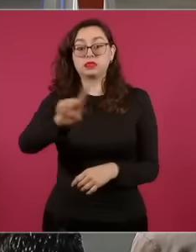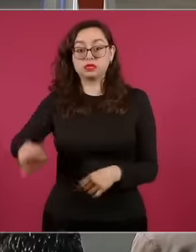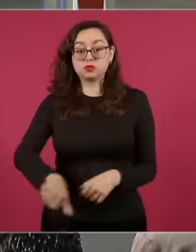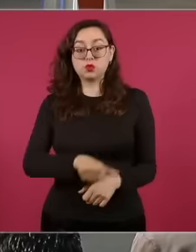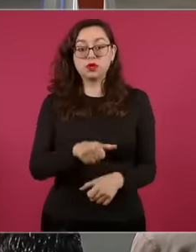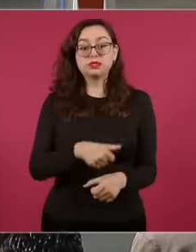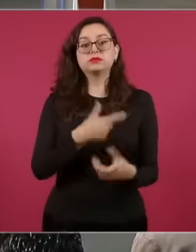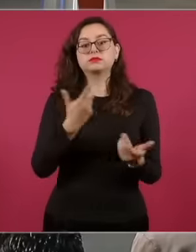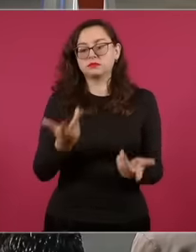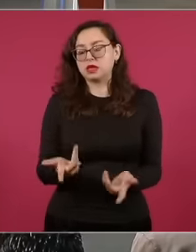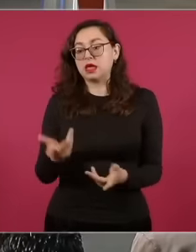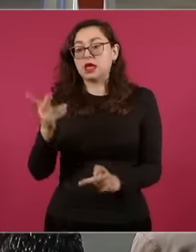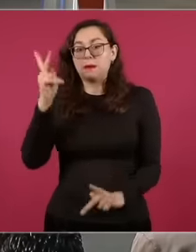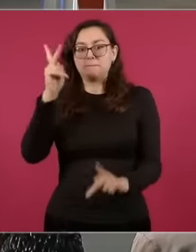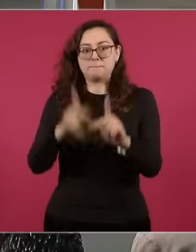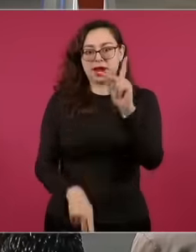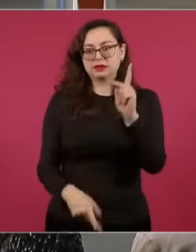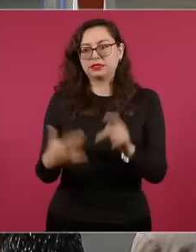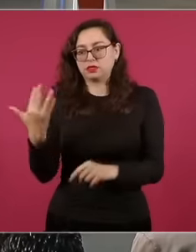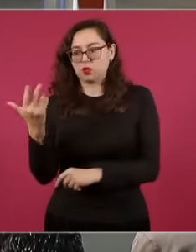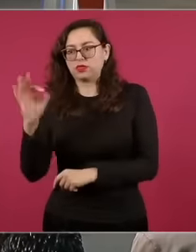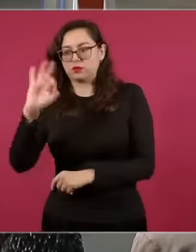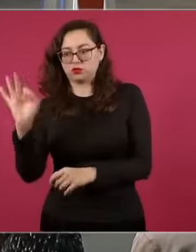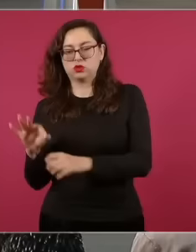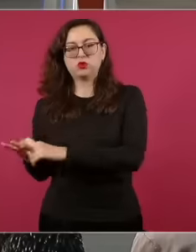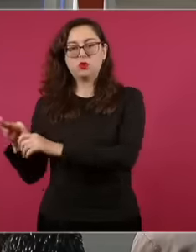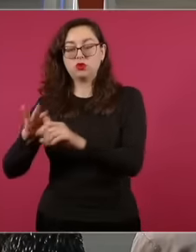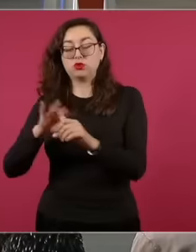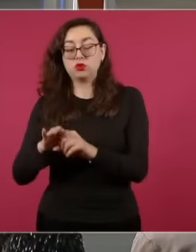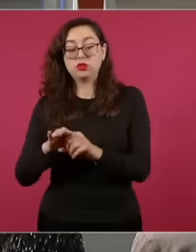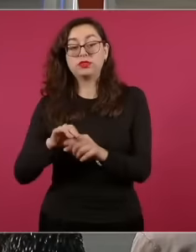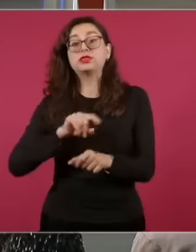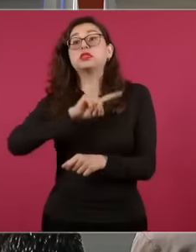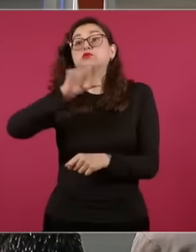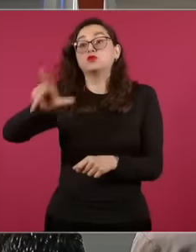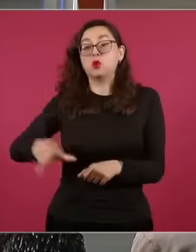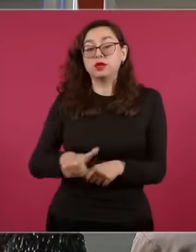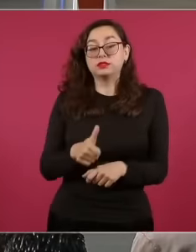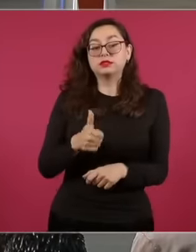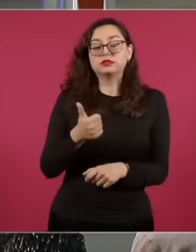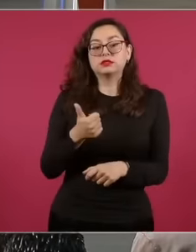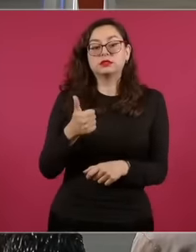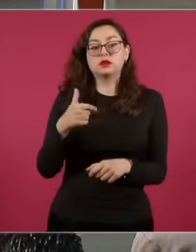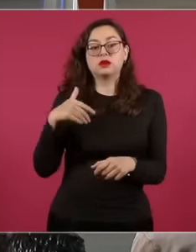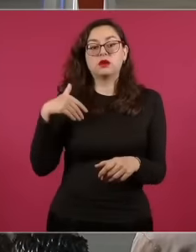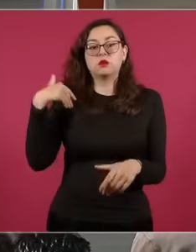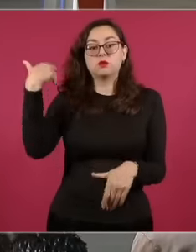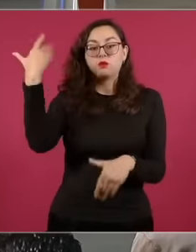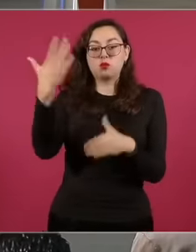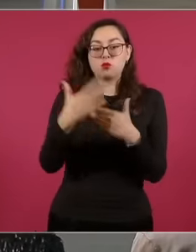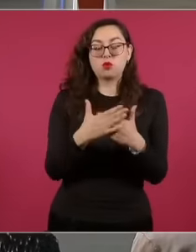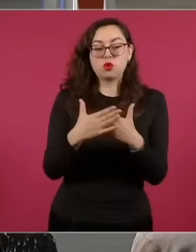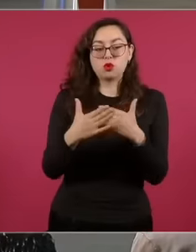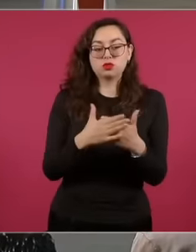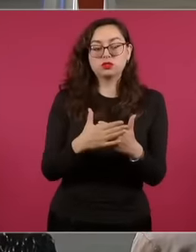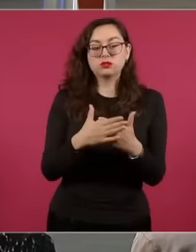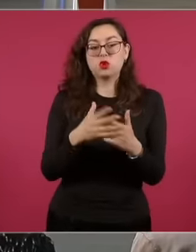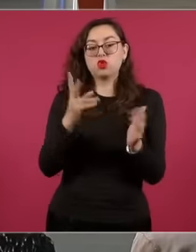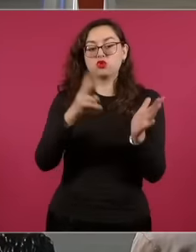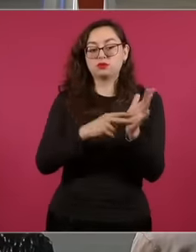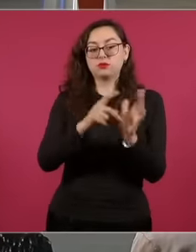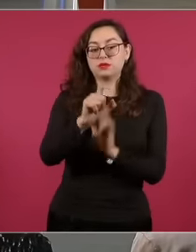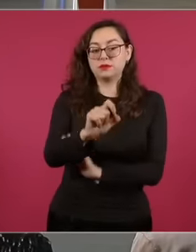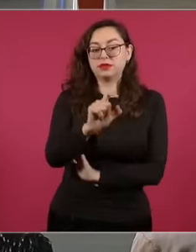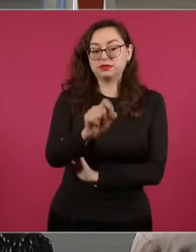half of judges and magistrates will have to vote in the intermediate election of 2023, then it will